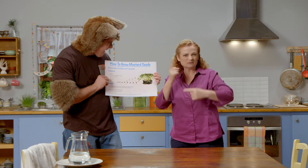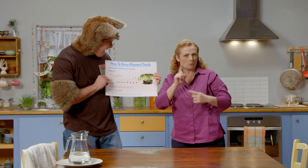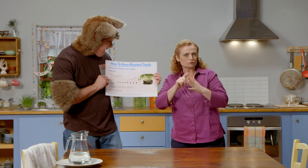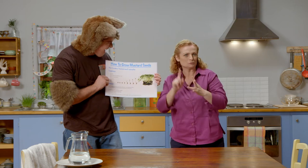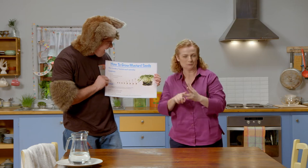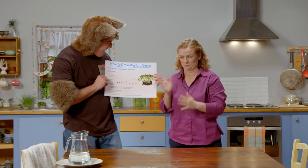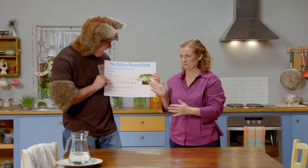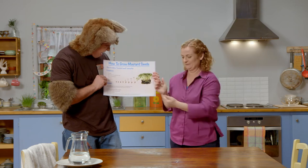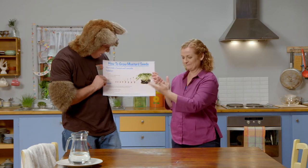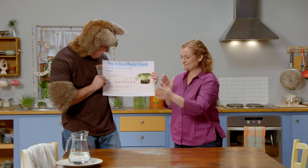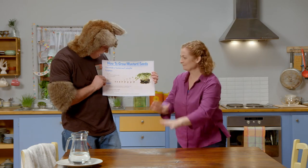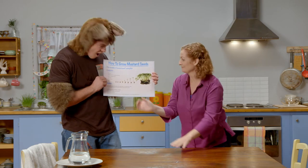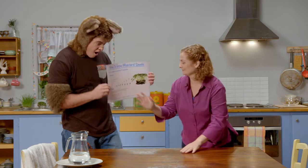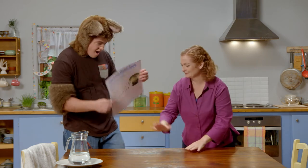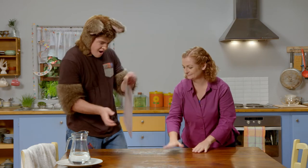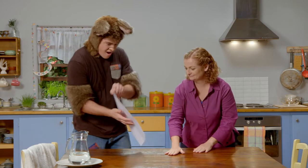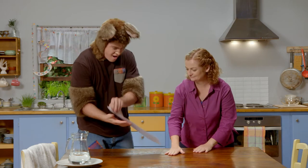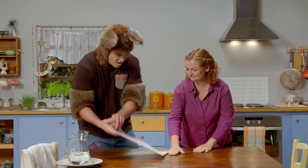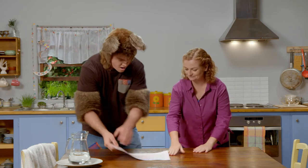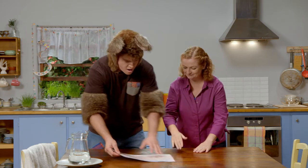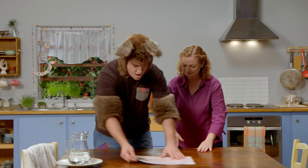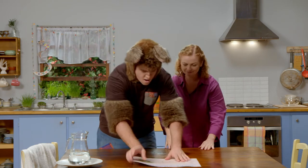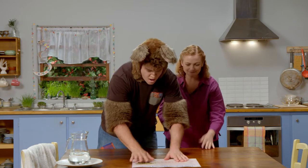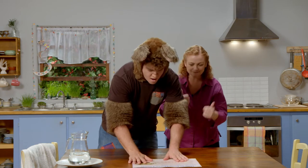This just explains what we need to do.